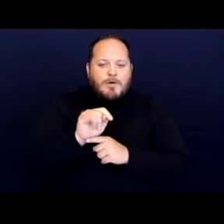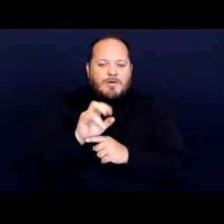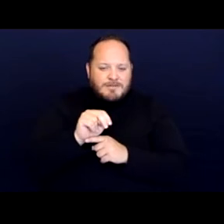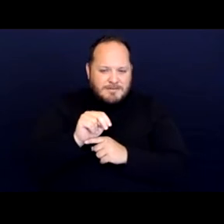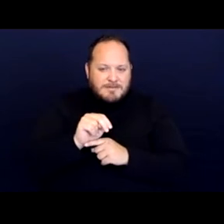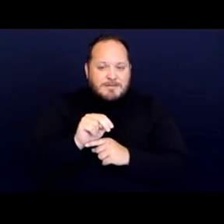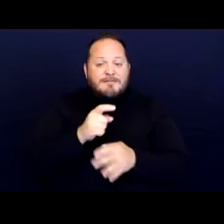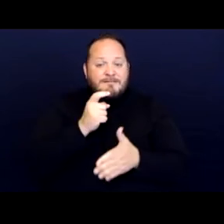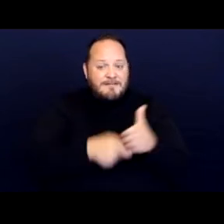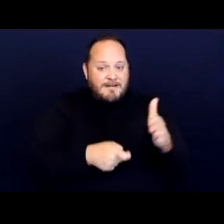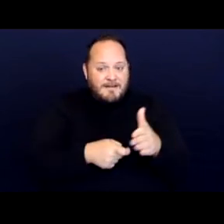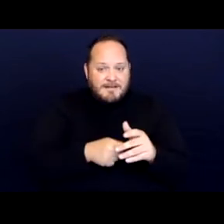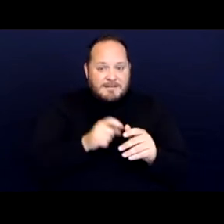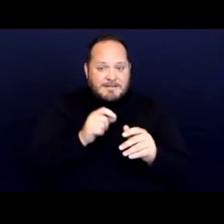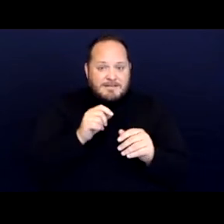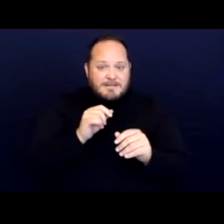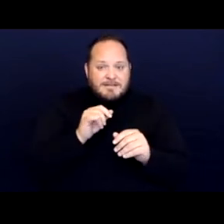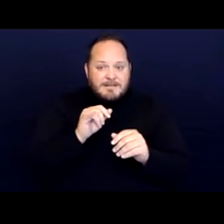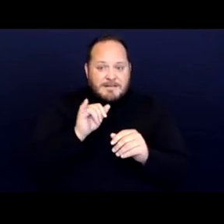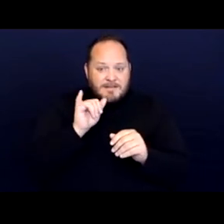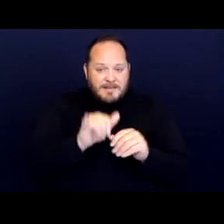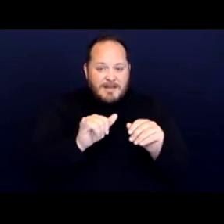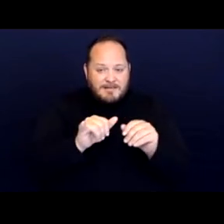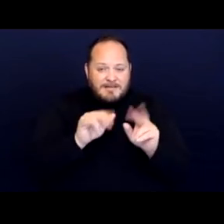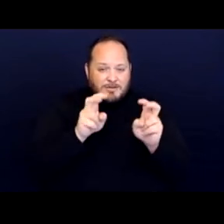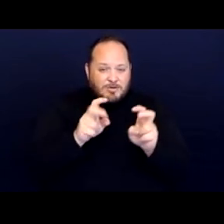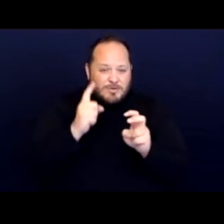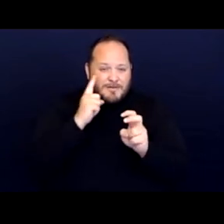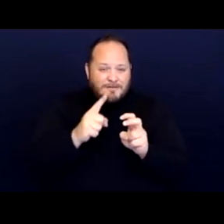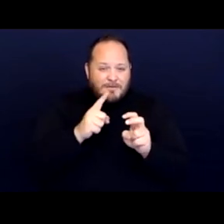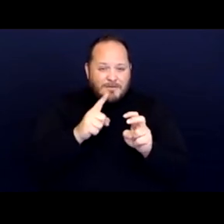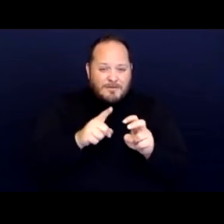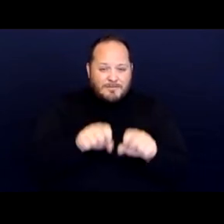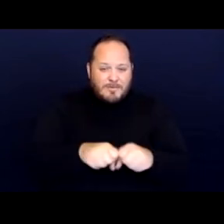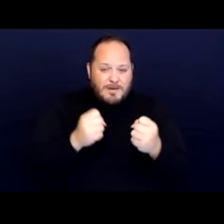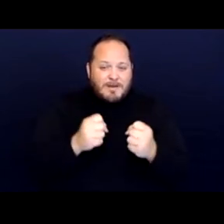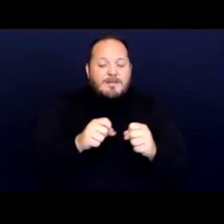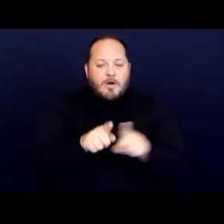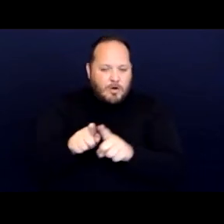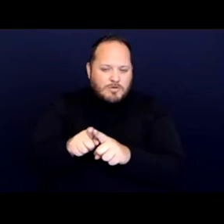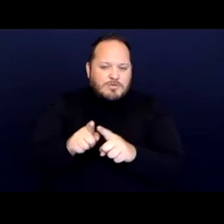for anti-camping anti-sleeping ornaments also violate the eighth amendment excessive fines clause as well.